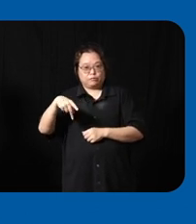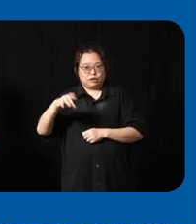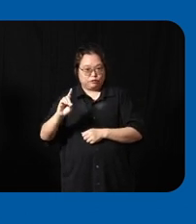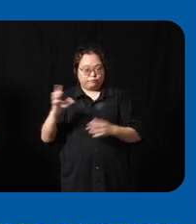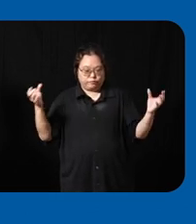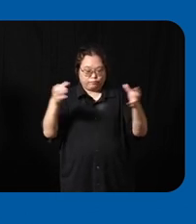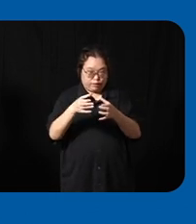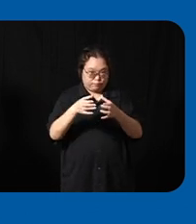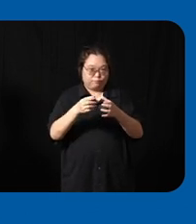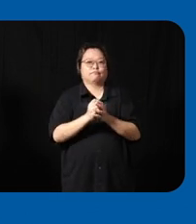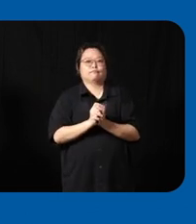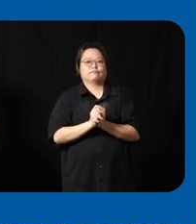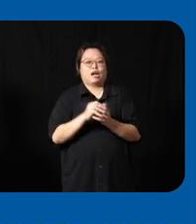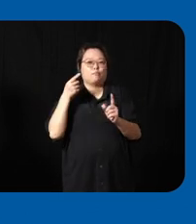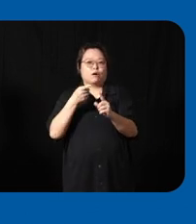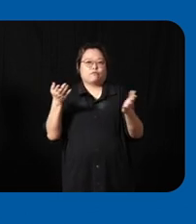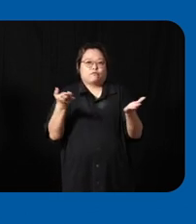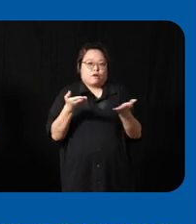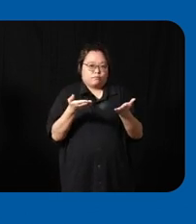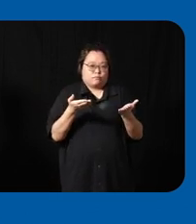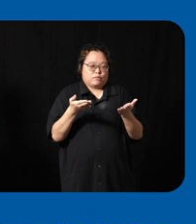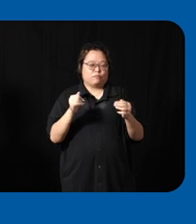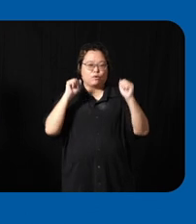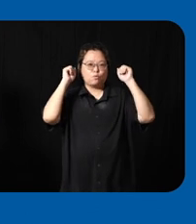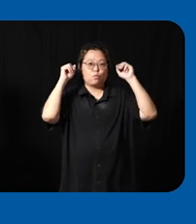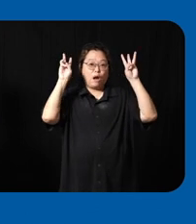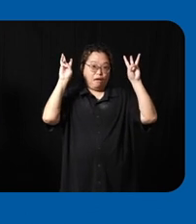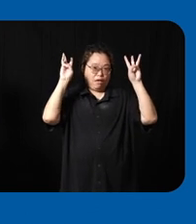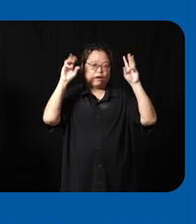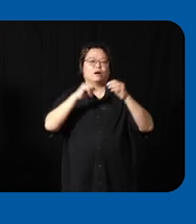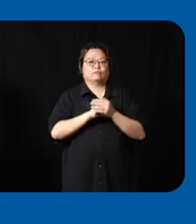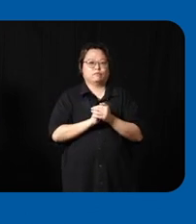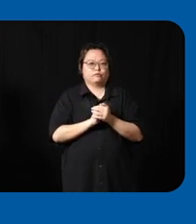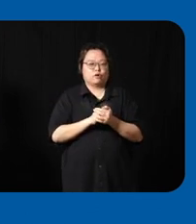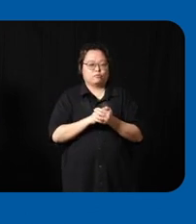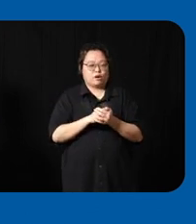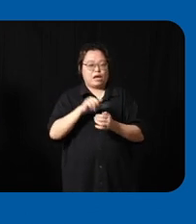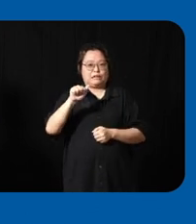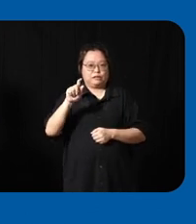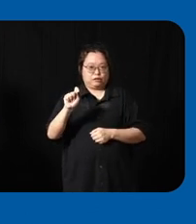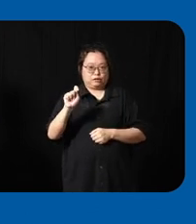to raise the awareness and Adoption of uh uh at devices for person with disabilities it's